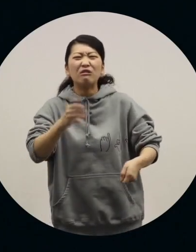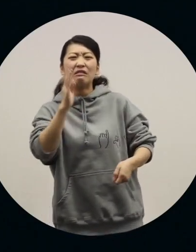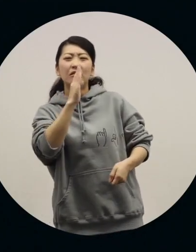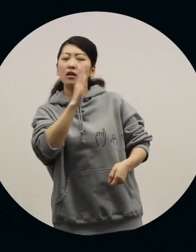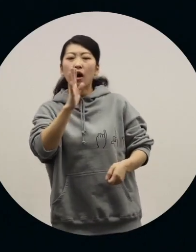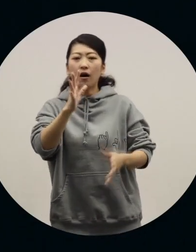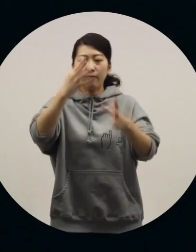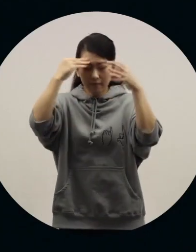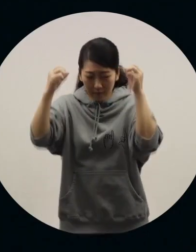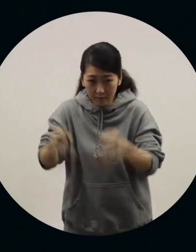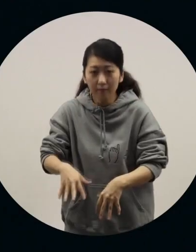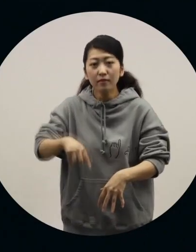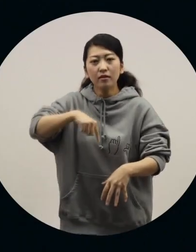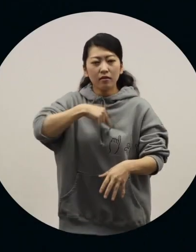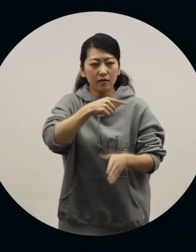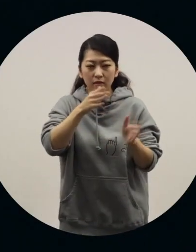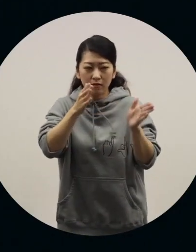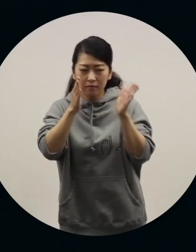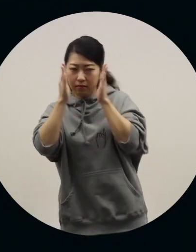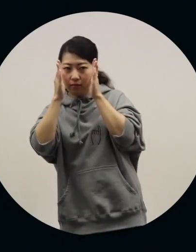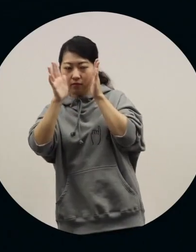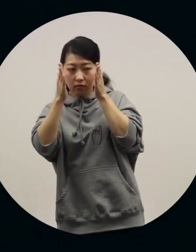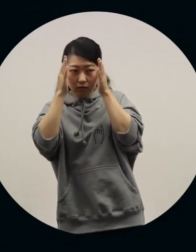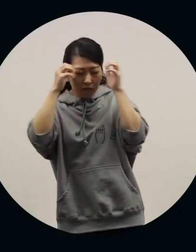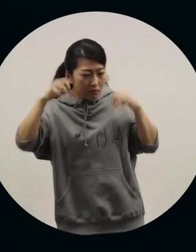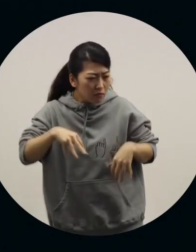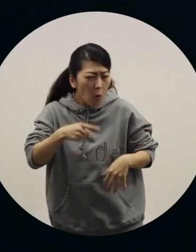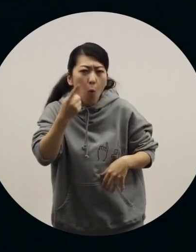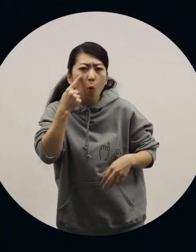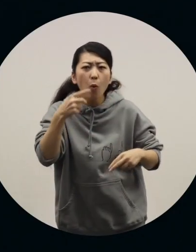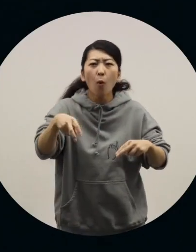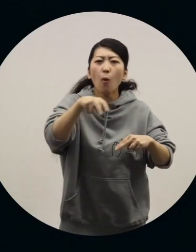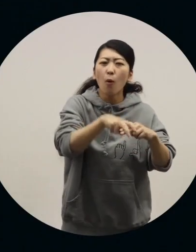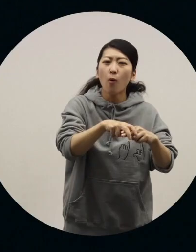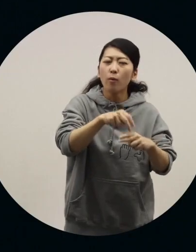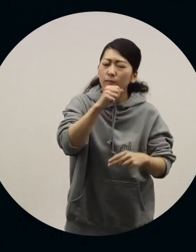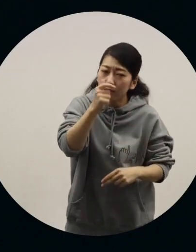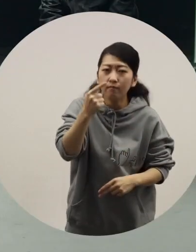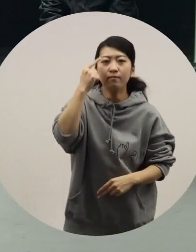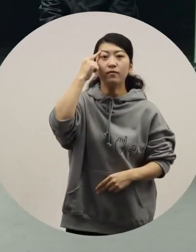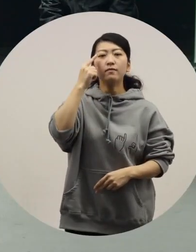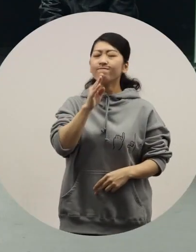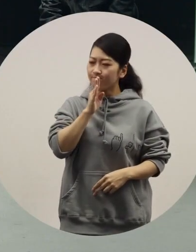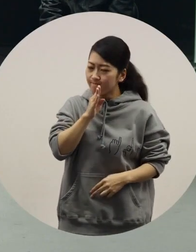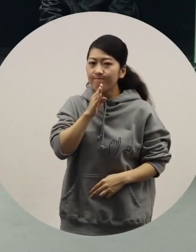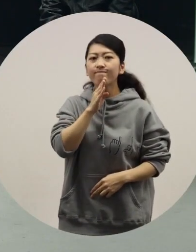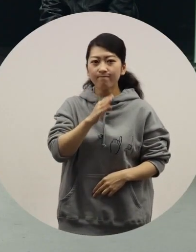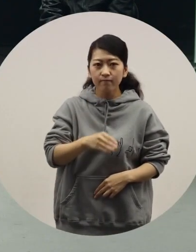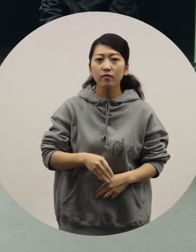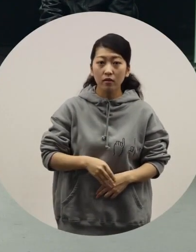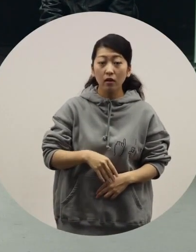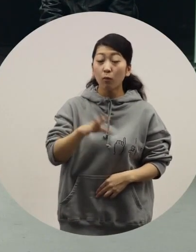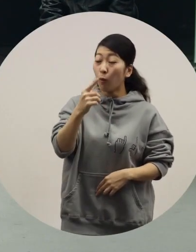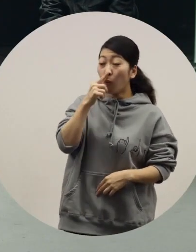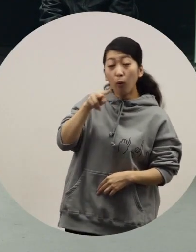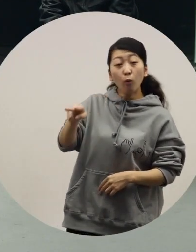or forget about what you knew. [Ochiai] Exactly. -[Toriyama] Yes. [Ochiai] I can't only see them as chairs that move.